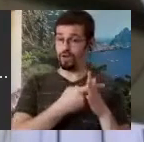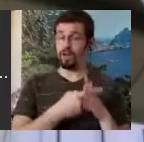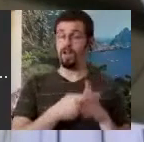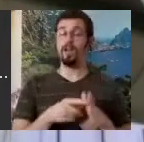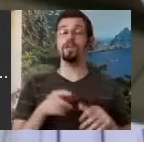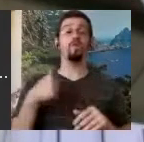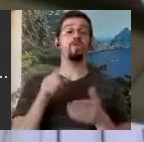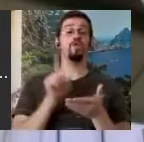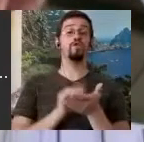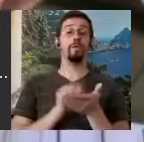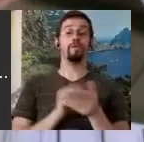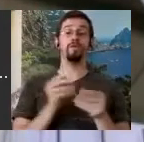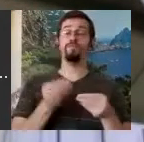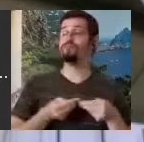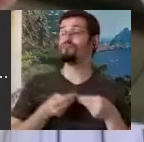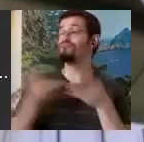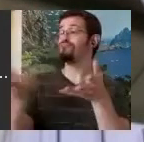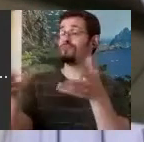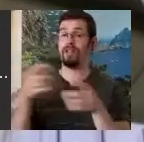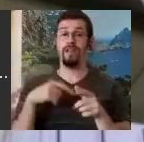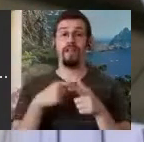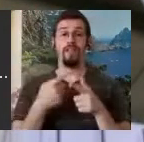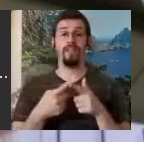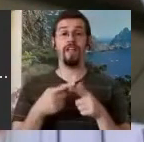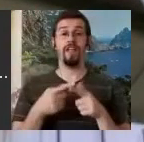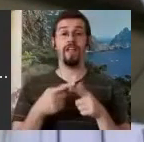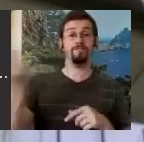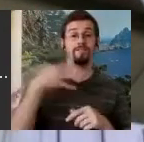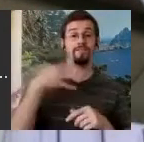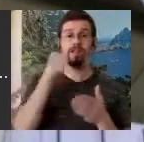letter from Britta Hansen in Denmark saying "hey, we want to try to use this